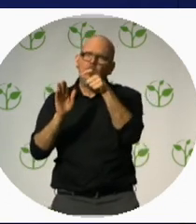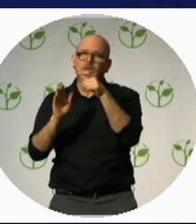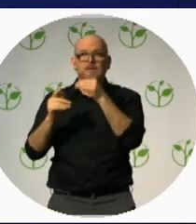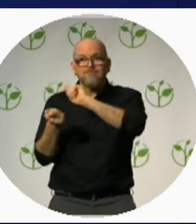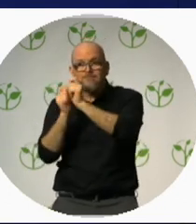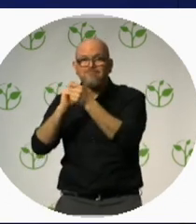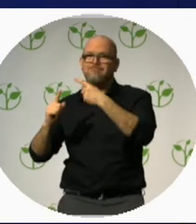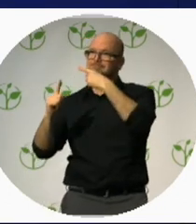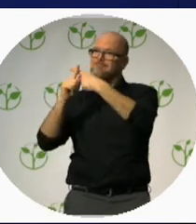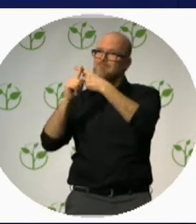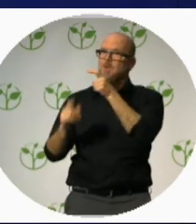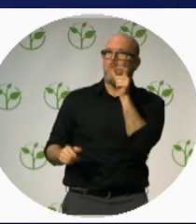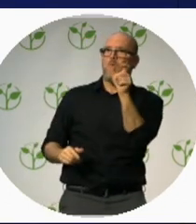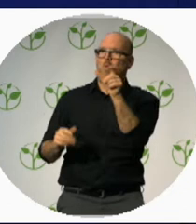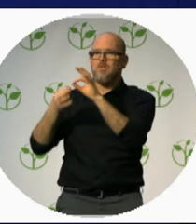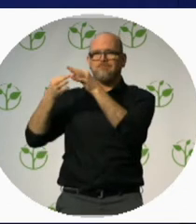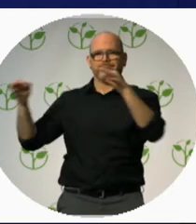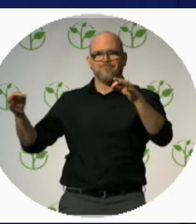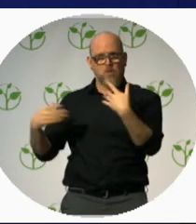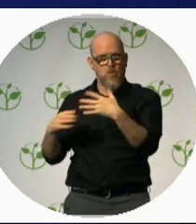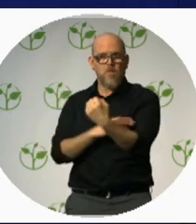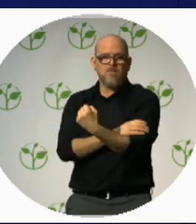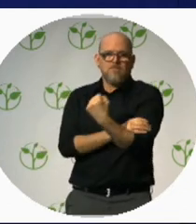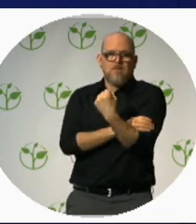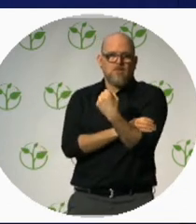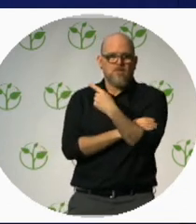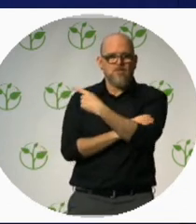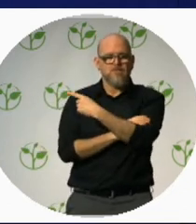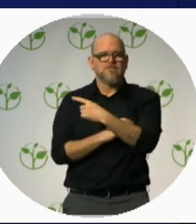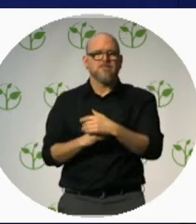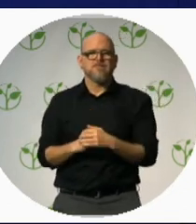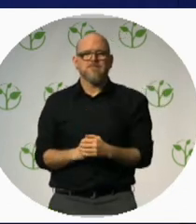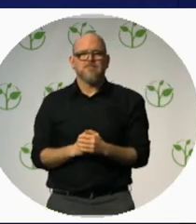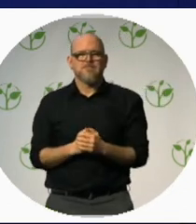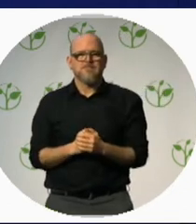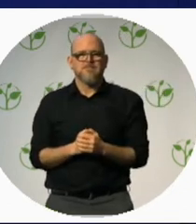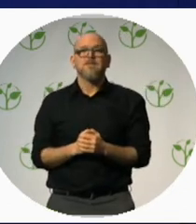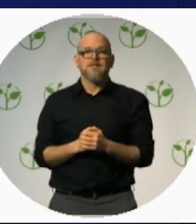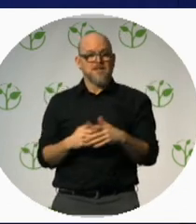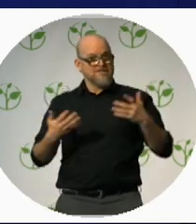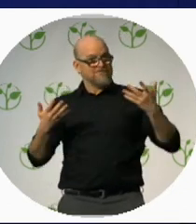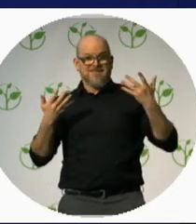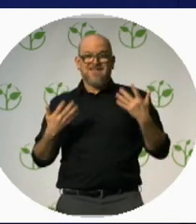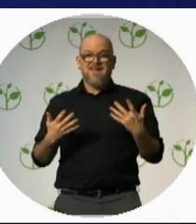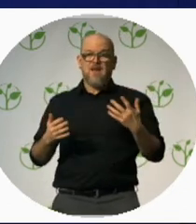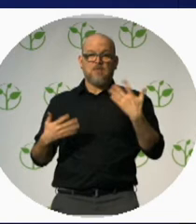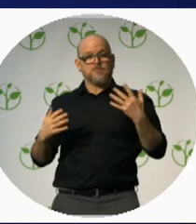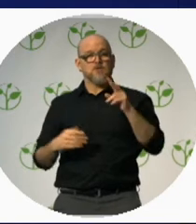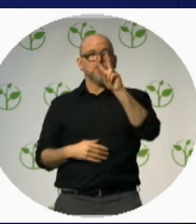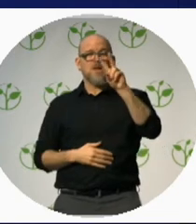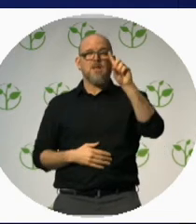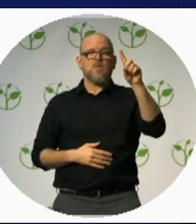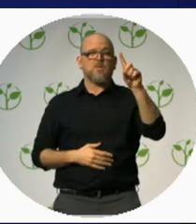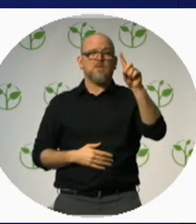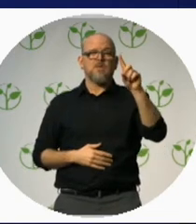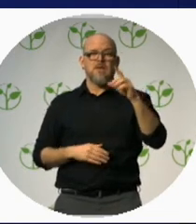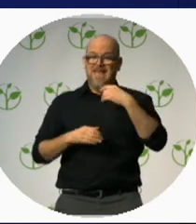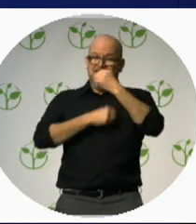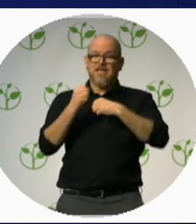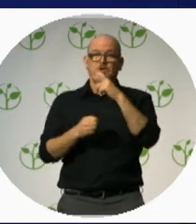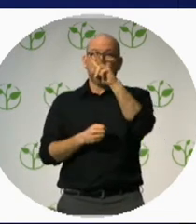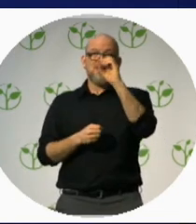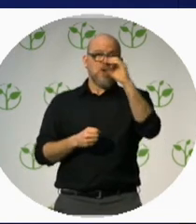Here we are well into the 21st century and the symbol of the helpless and needy blind